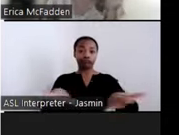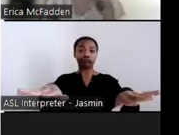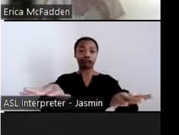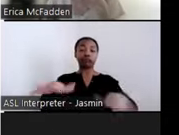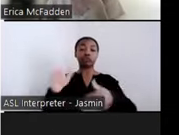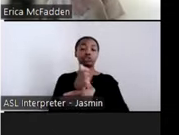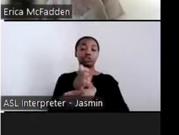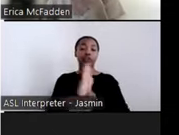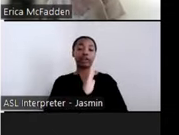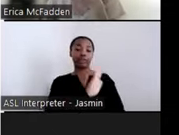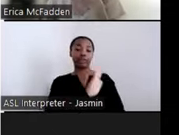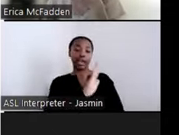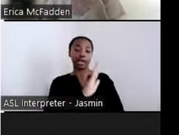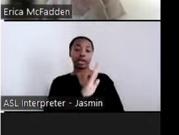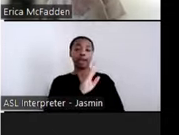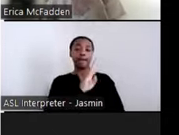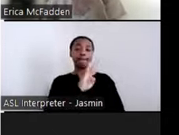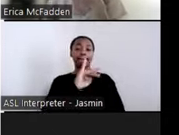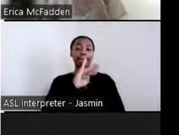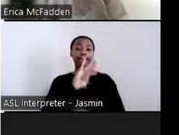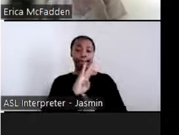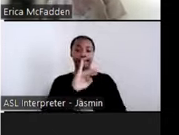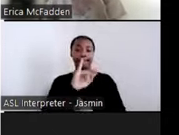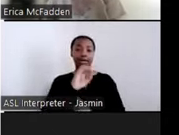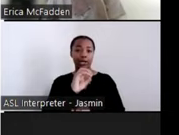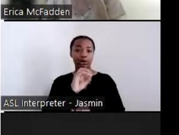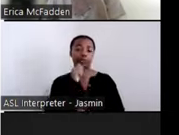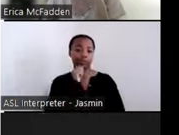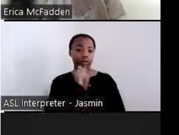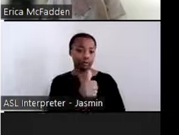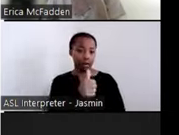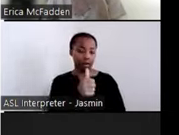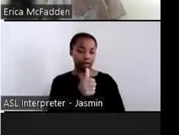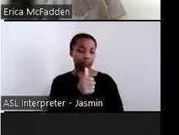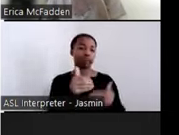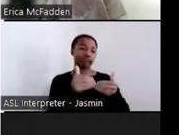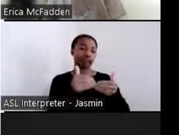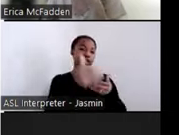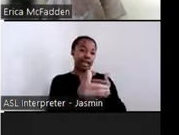after the webinar so you have an idea of their expertise. The first one is Kimberly